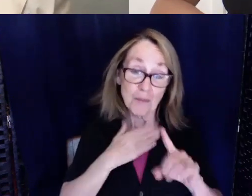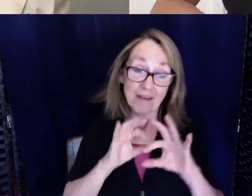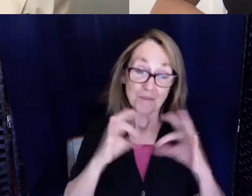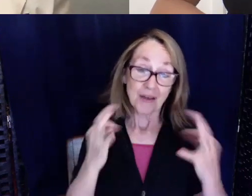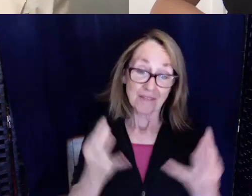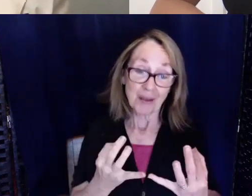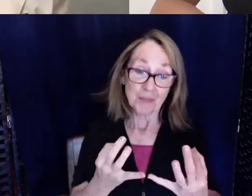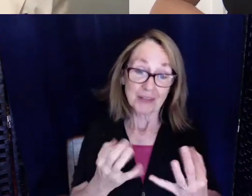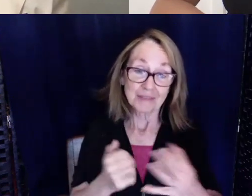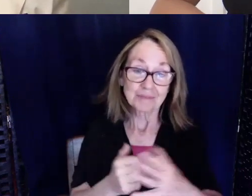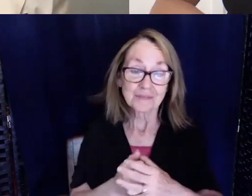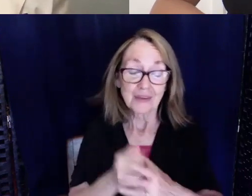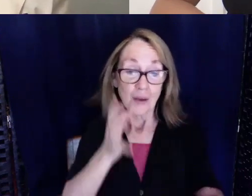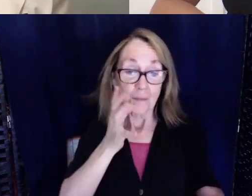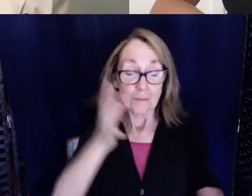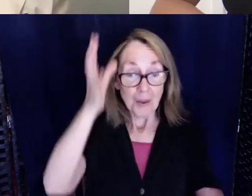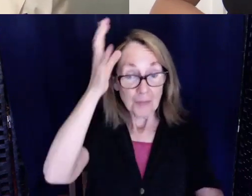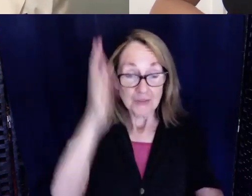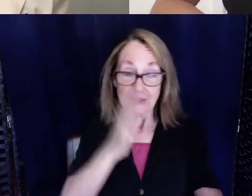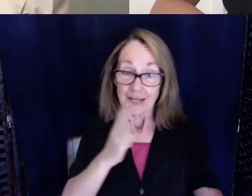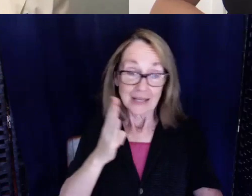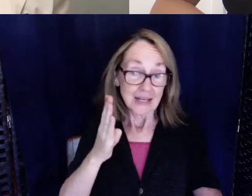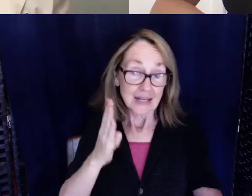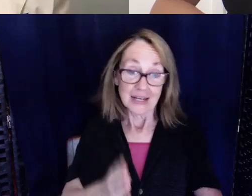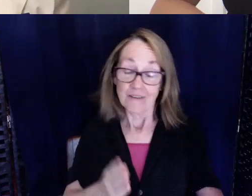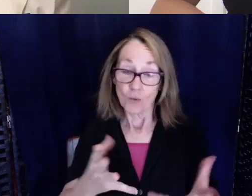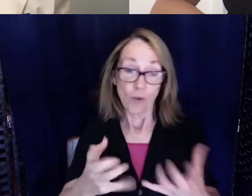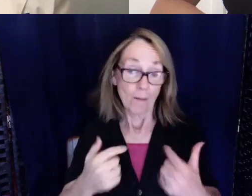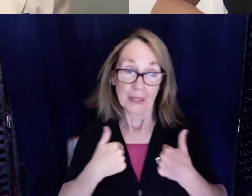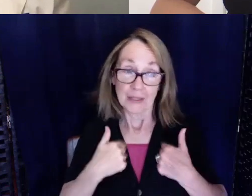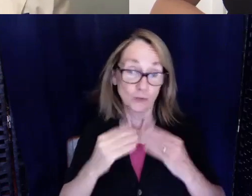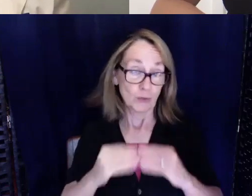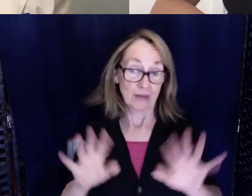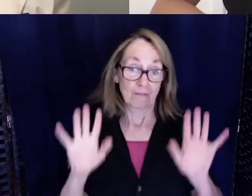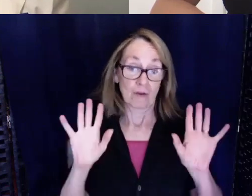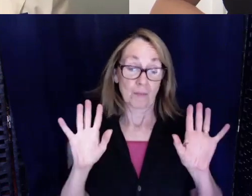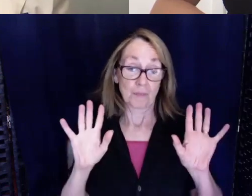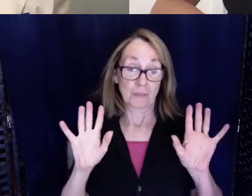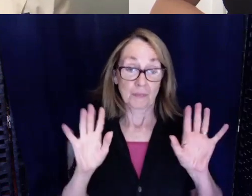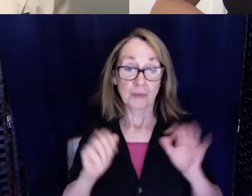parents, they never wanted me to give up. When I was two and the whole process